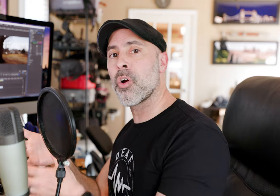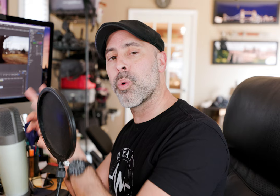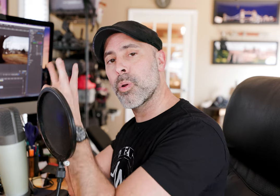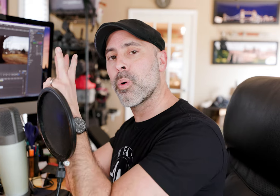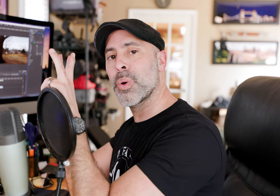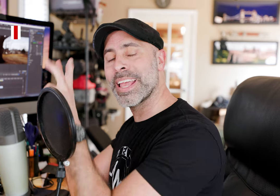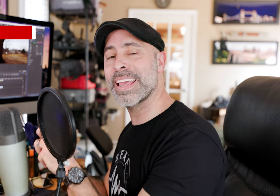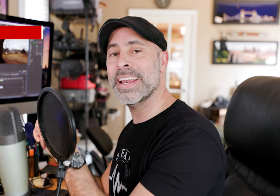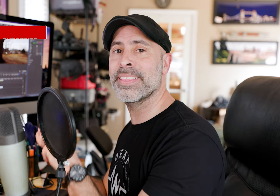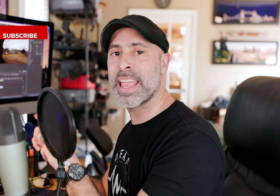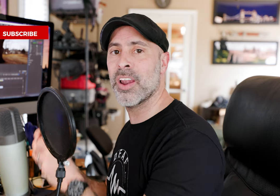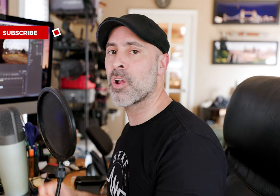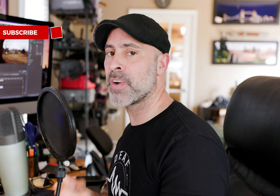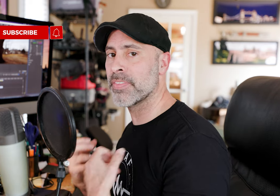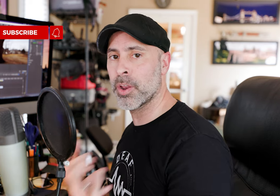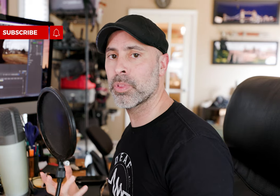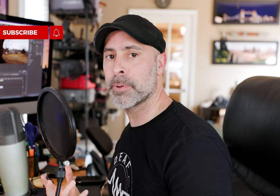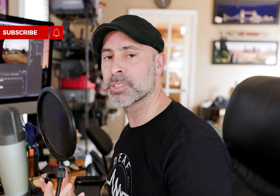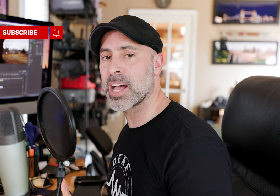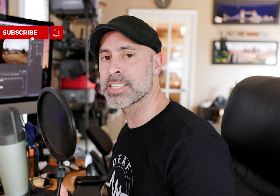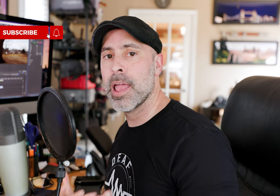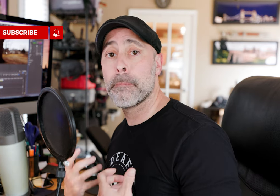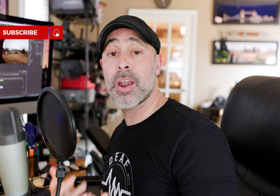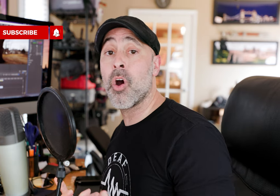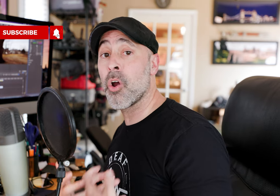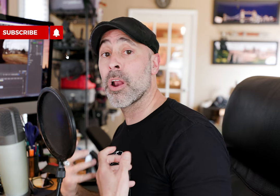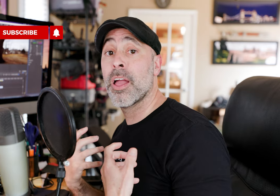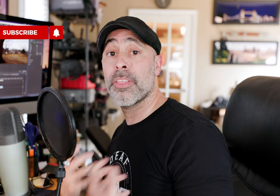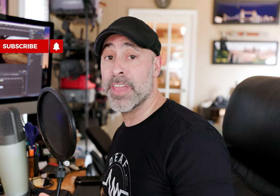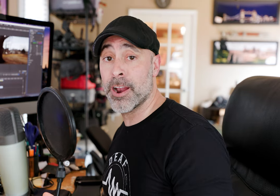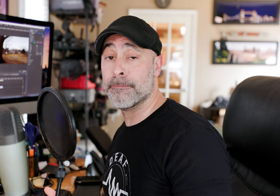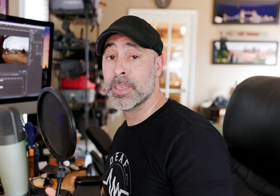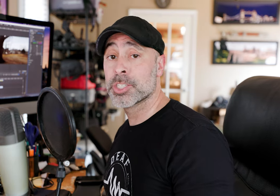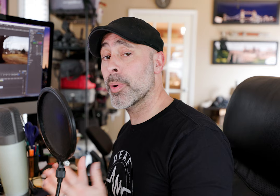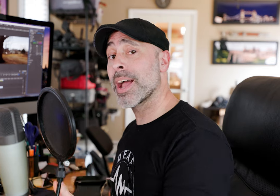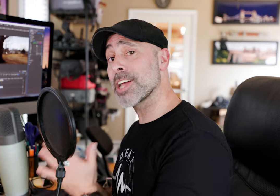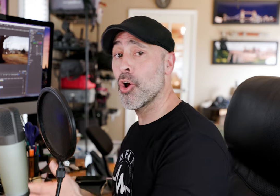quote-unquote hidden in the Canon R5 that don't really publicize but are there so many guys I hope